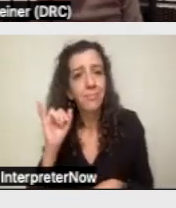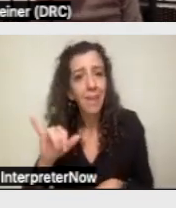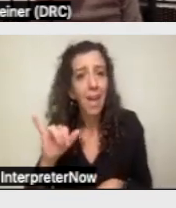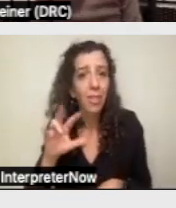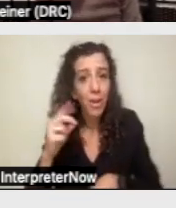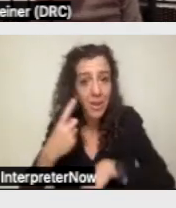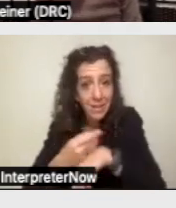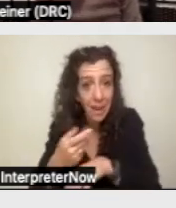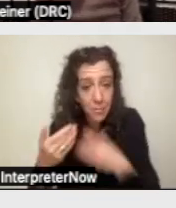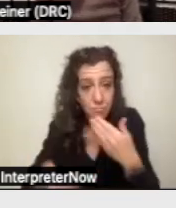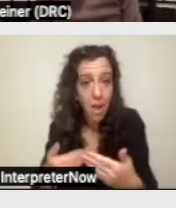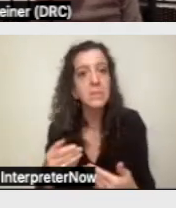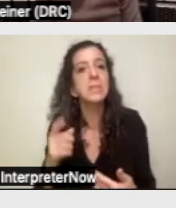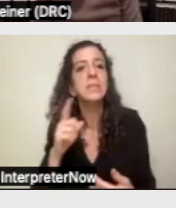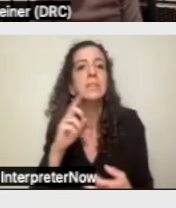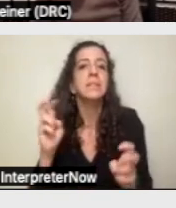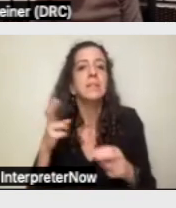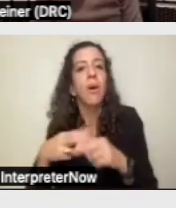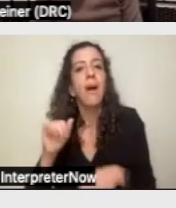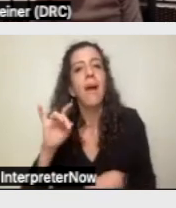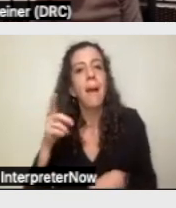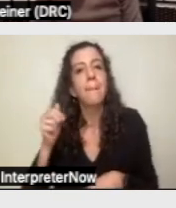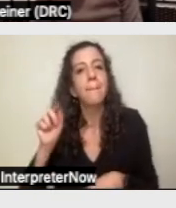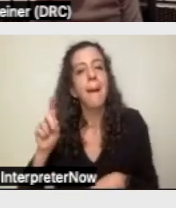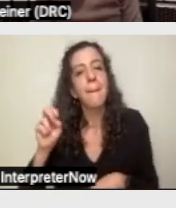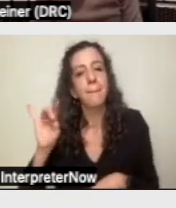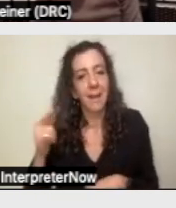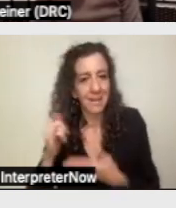appeal process is complete.